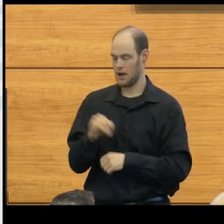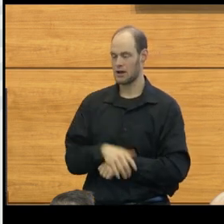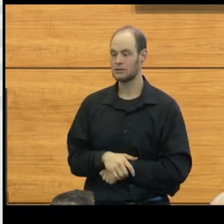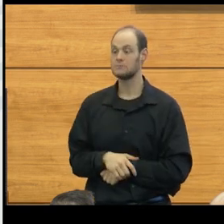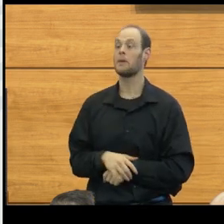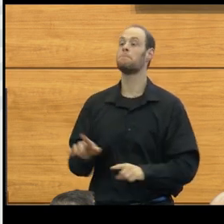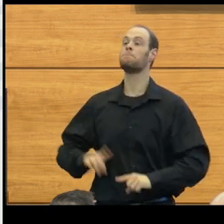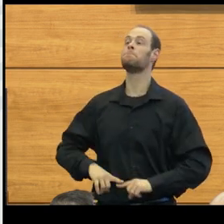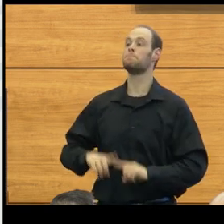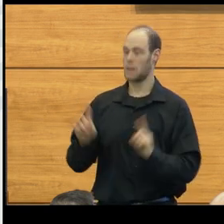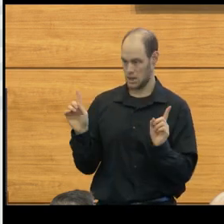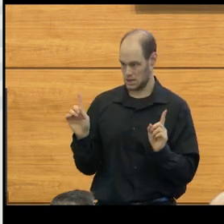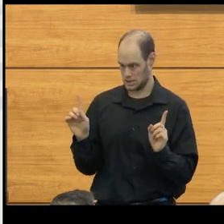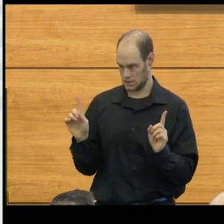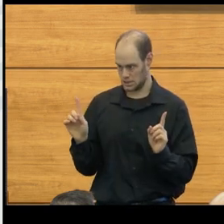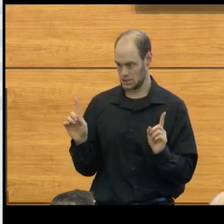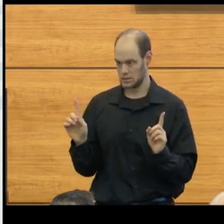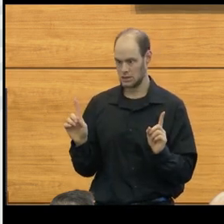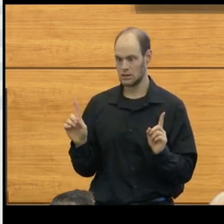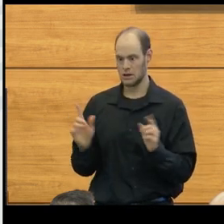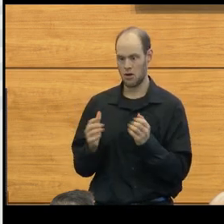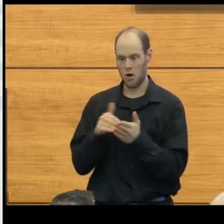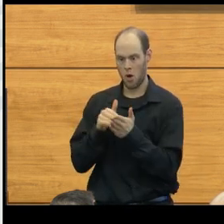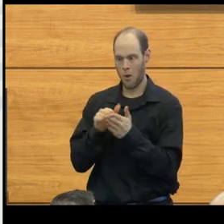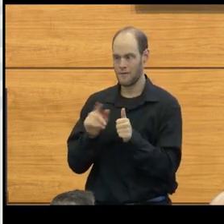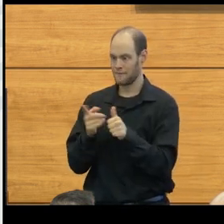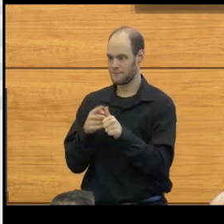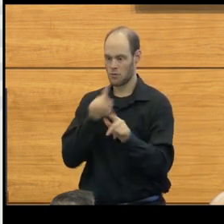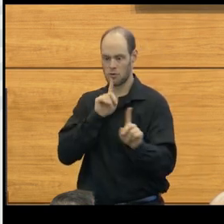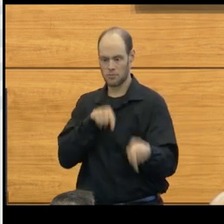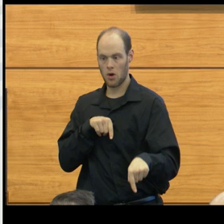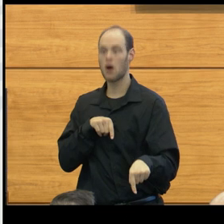But, again, many times, the first reports are the ones